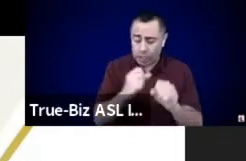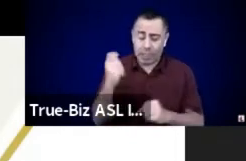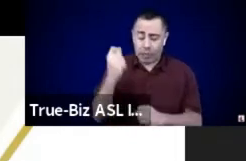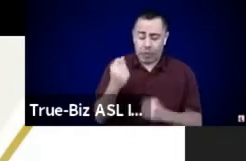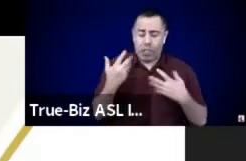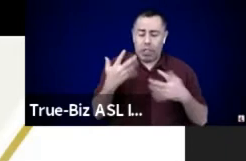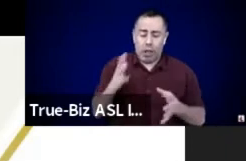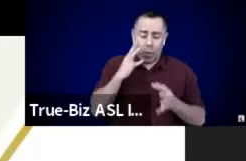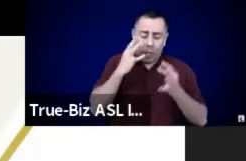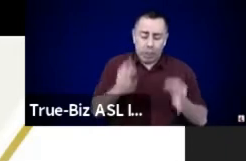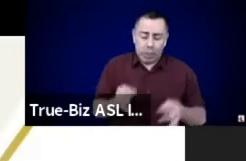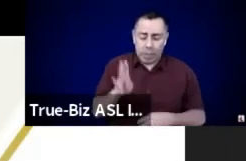Pick it up.